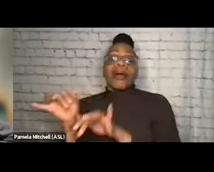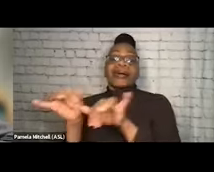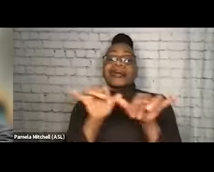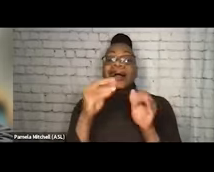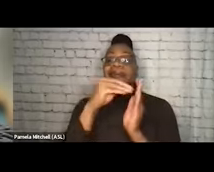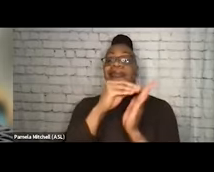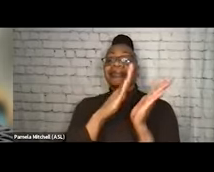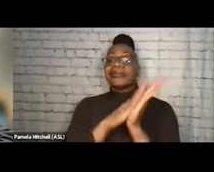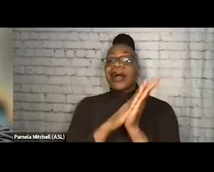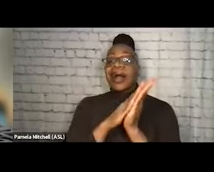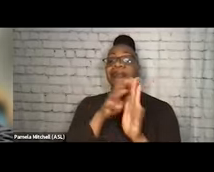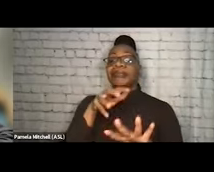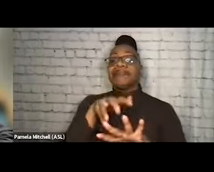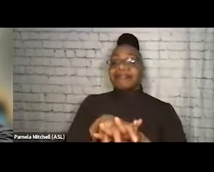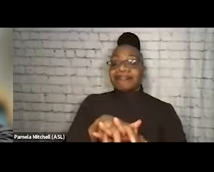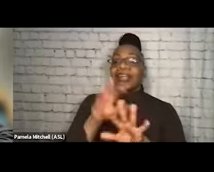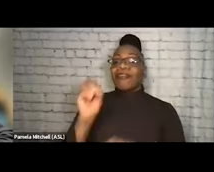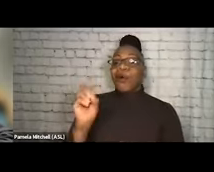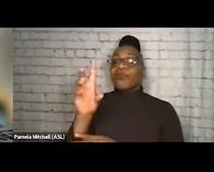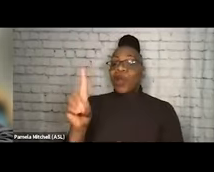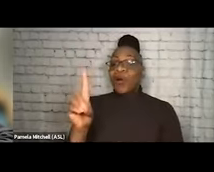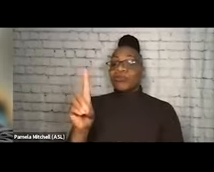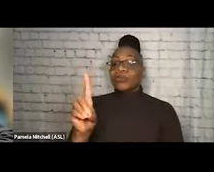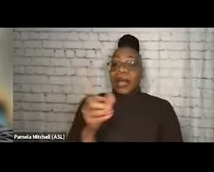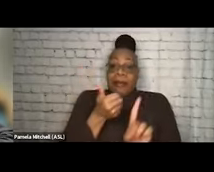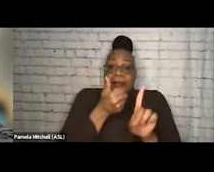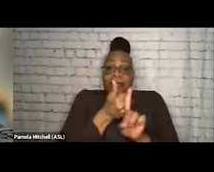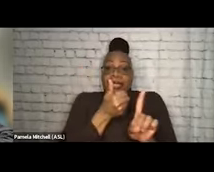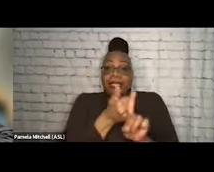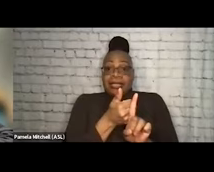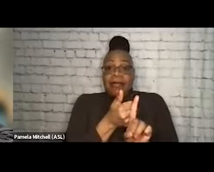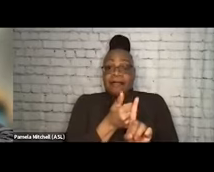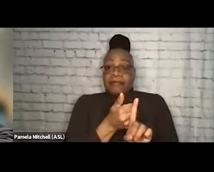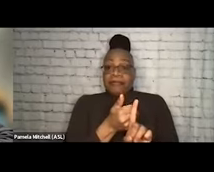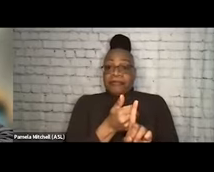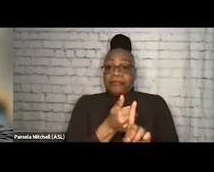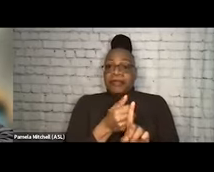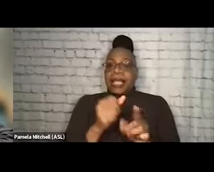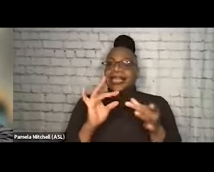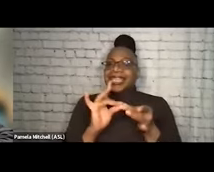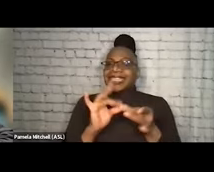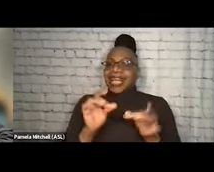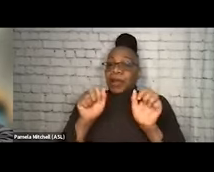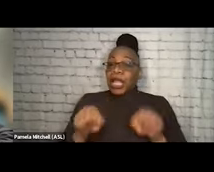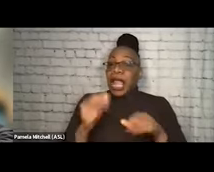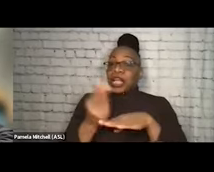in overdose deaths. In and of itself, a statement that can be used to make several arguments,